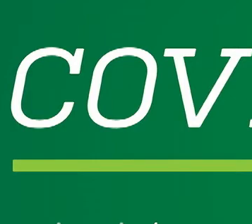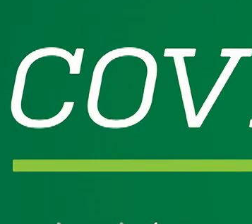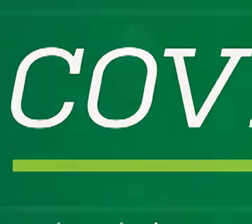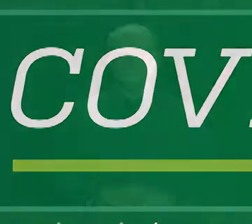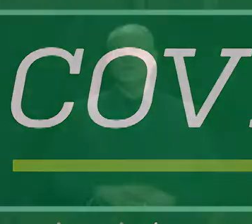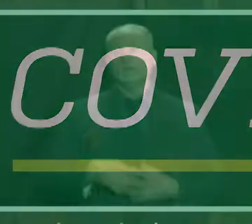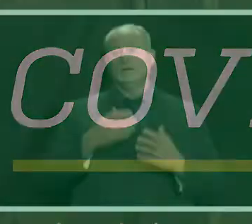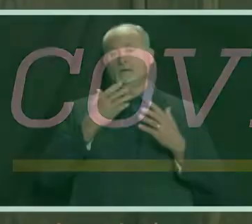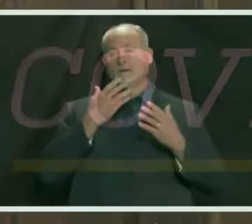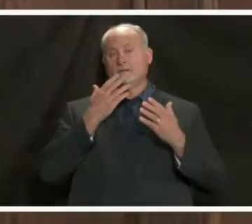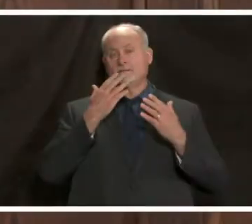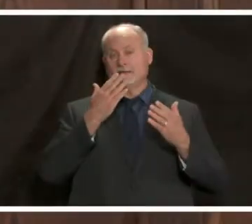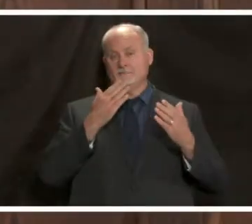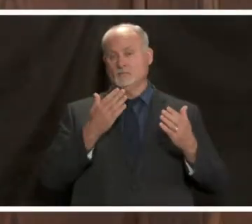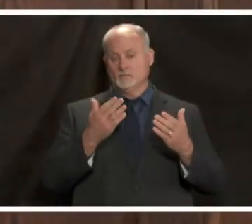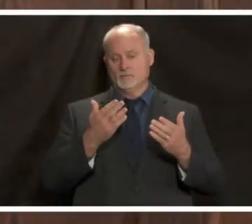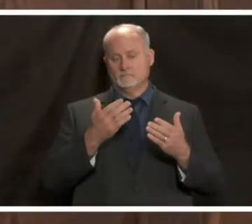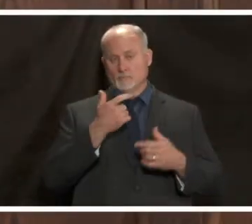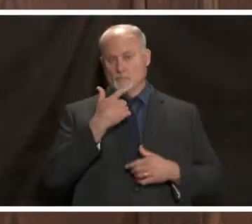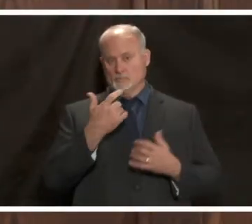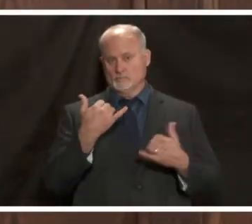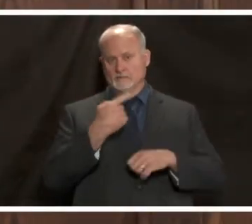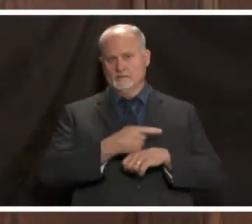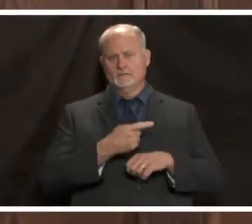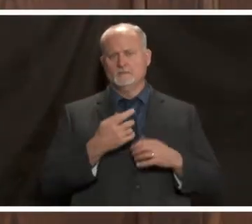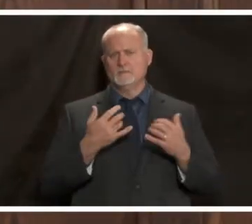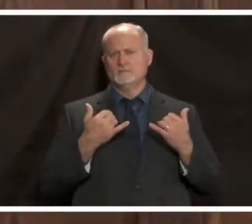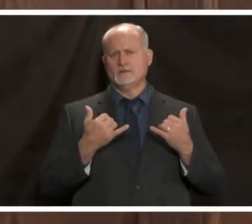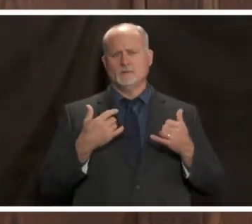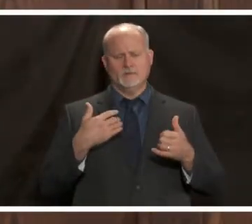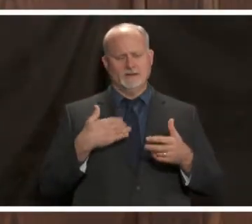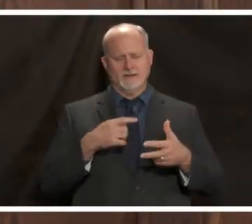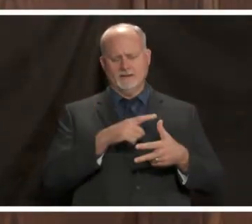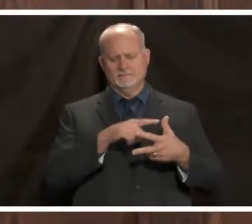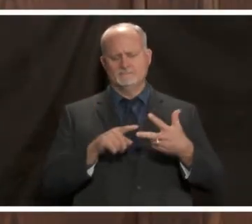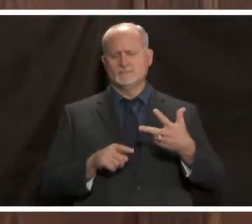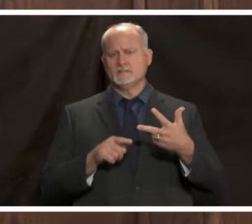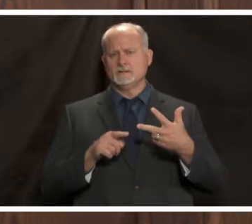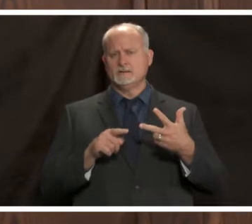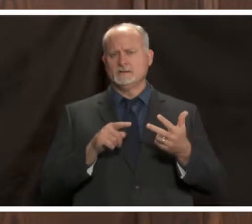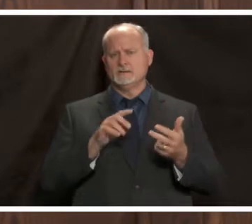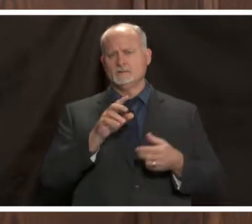thank you for joining us today we are going to have a few uab physicians and jefferson county